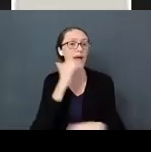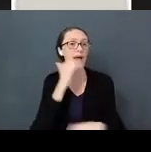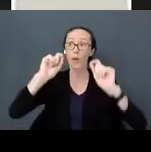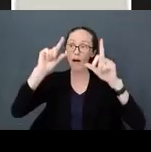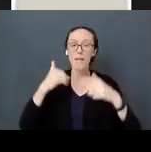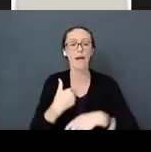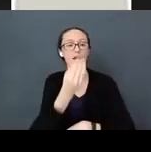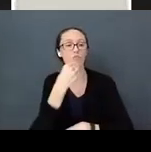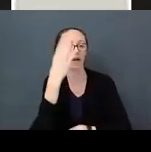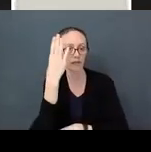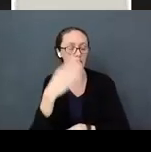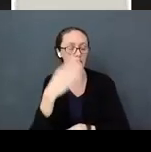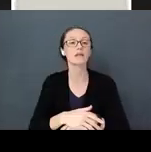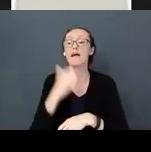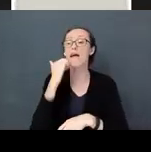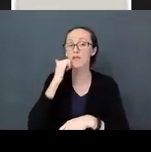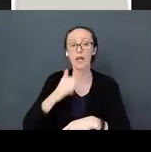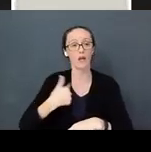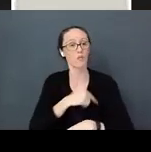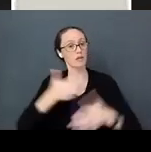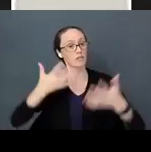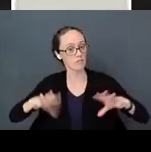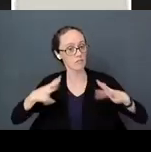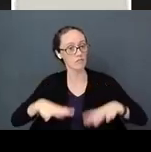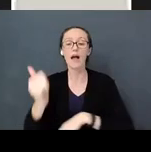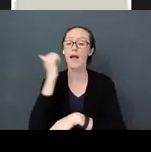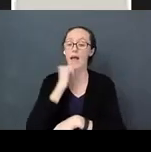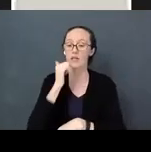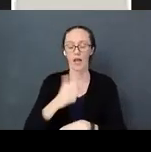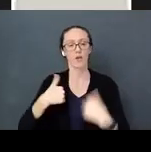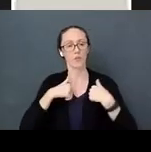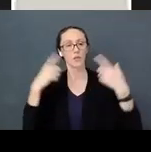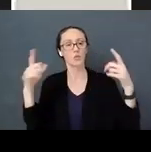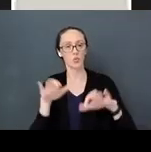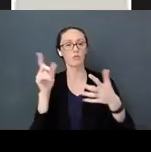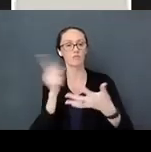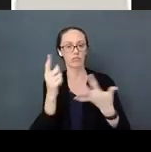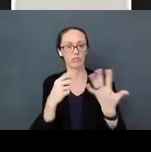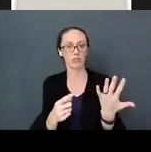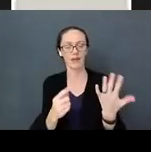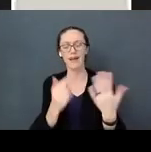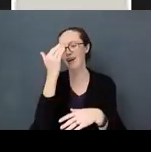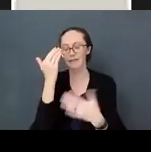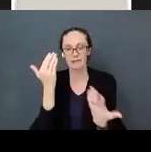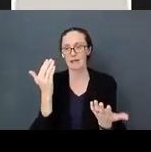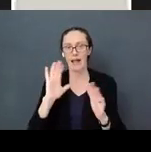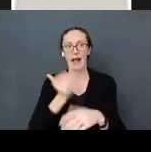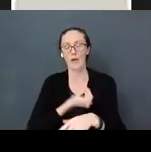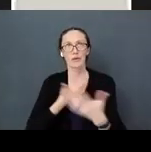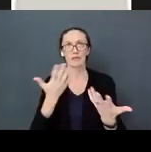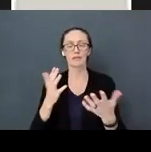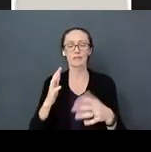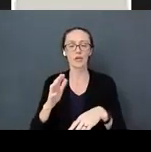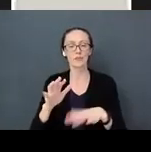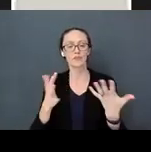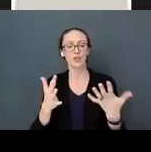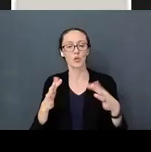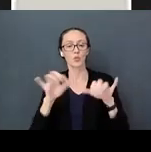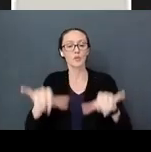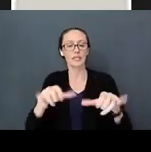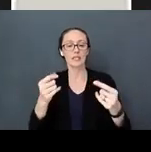get dressed.” Every day we do this. Our routines are a little crazy right now because of covid. My